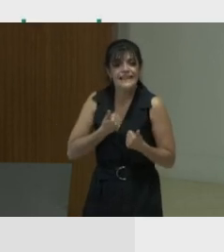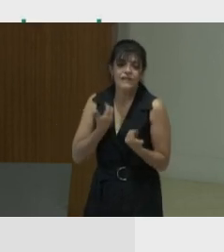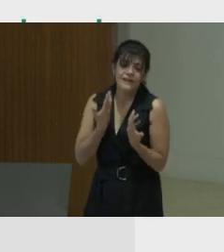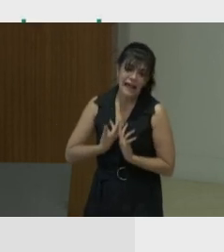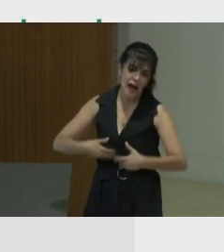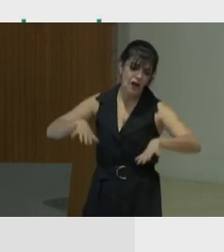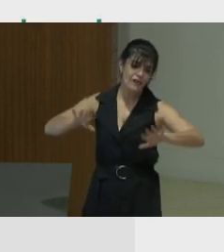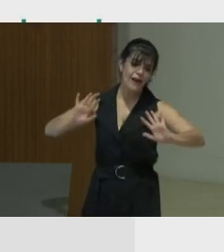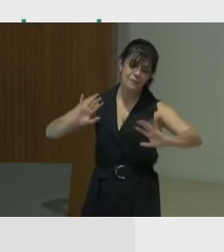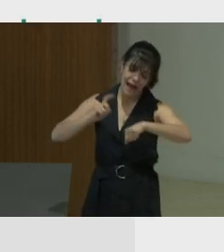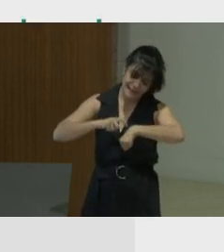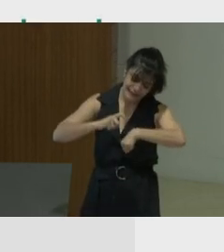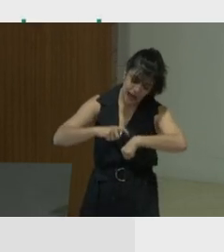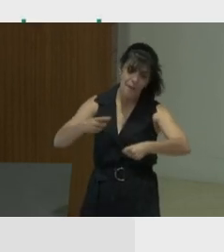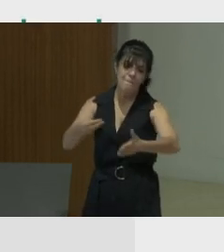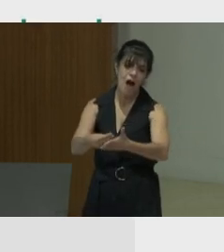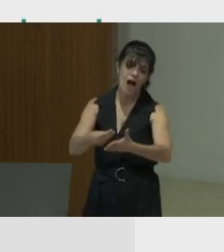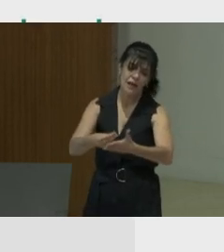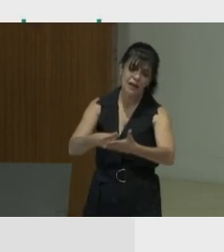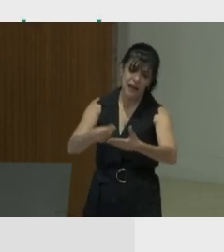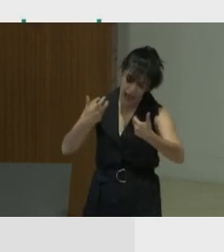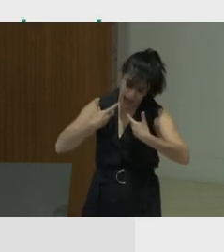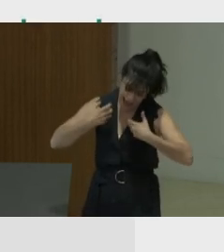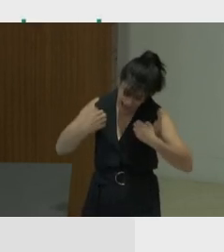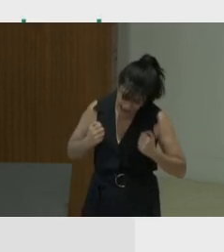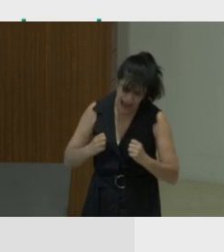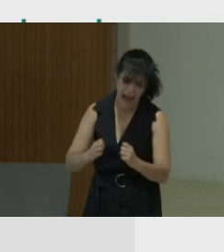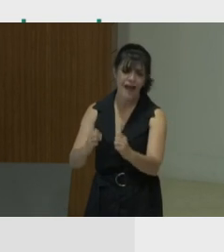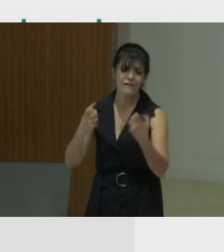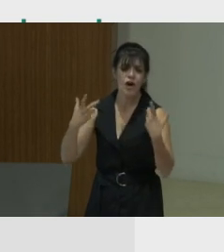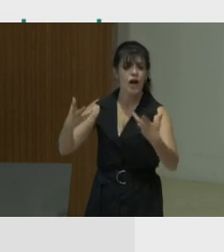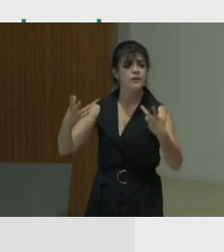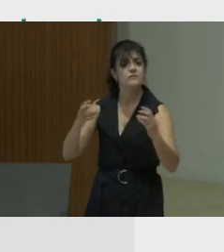give their time, their money, their efforts, without necessarily getting anything in return.